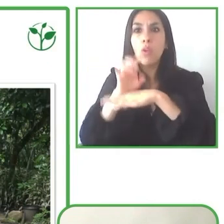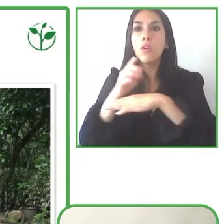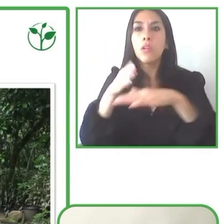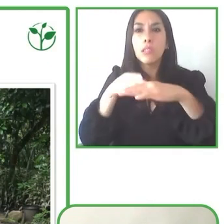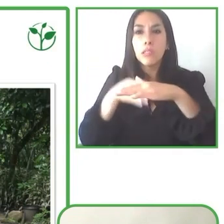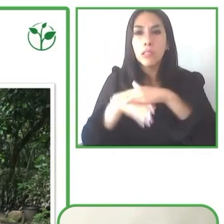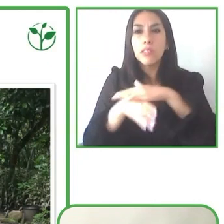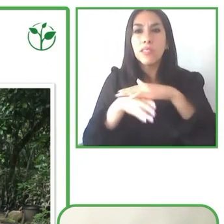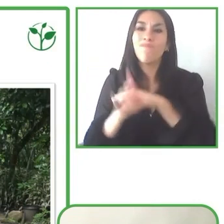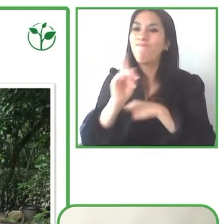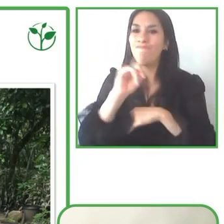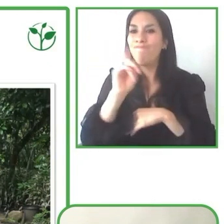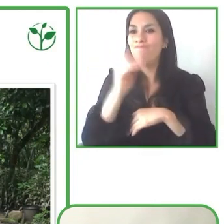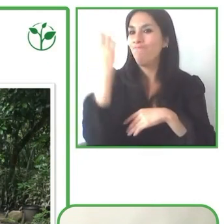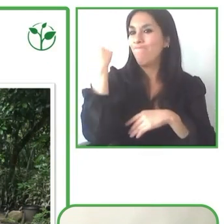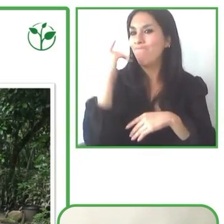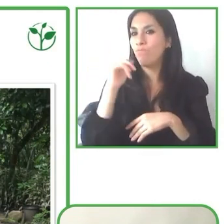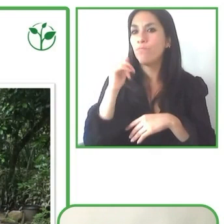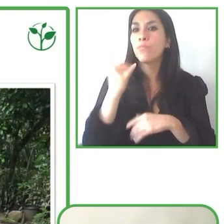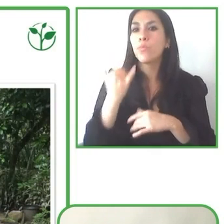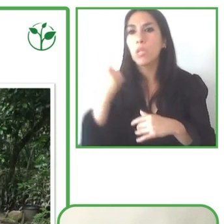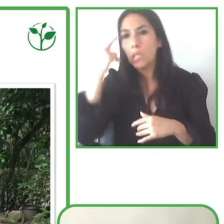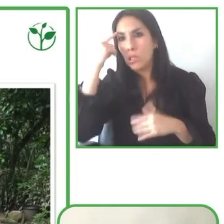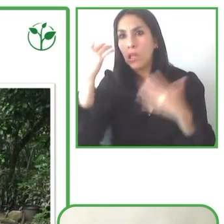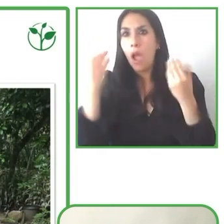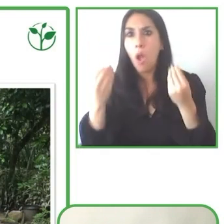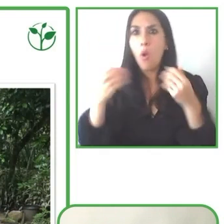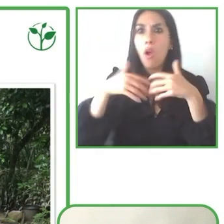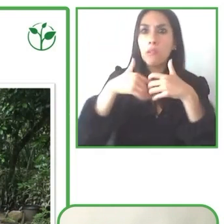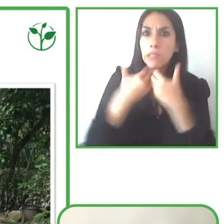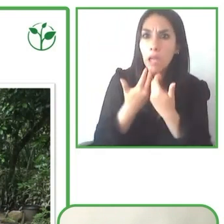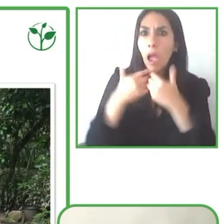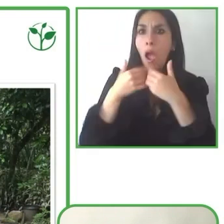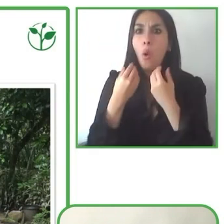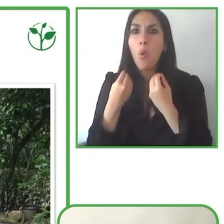What we sought to do was to see how could we adapt each of those destinations